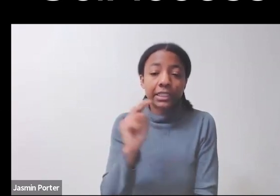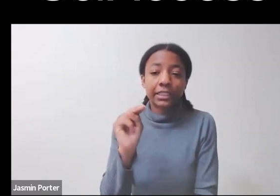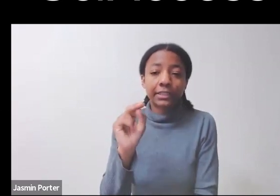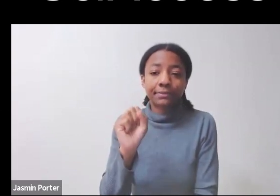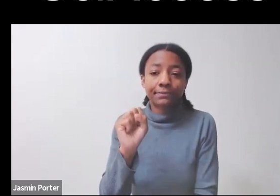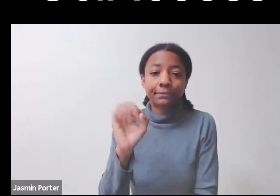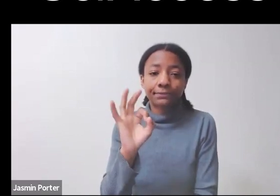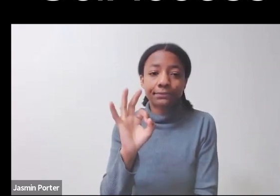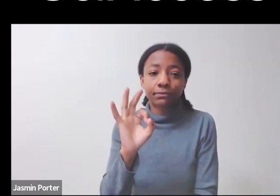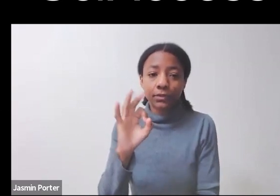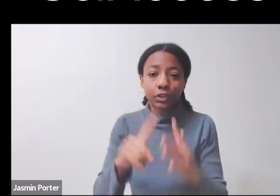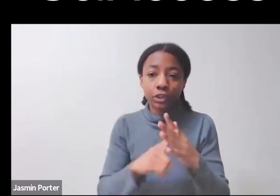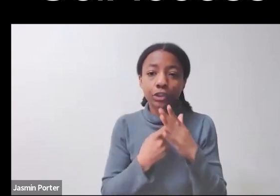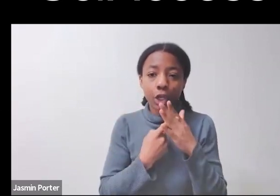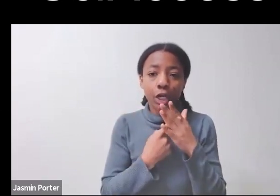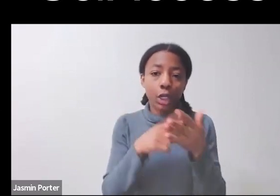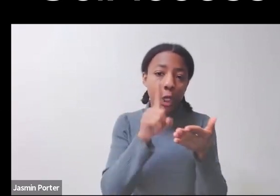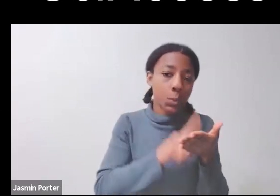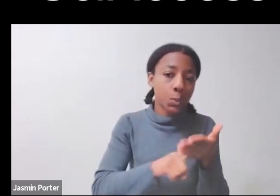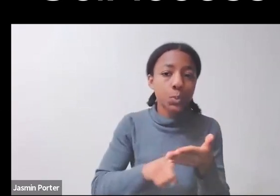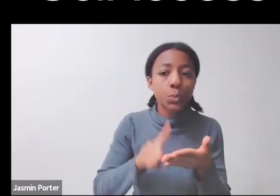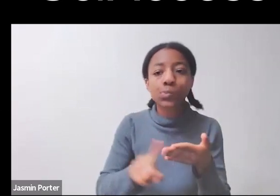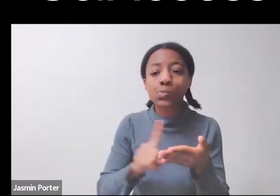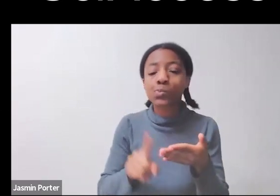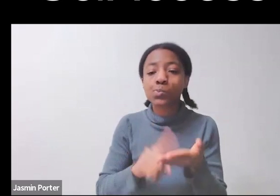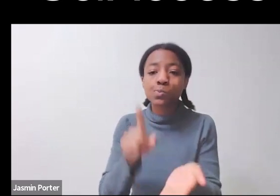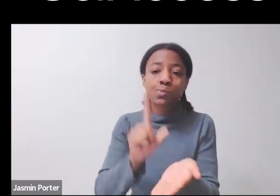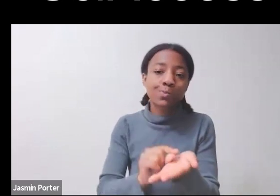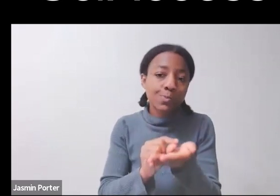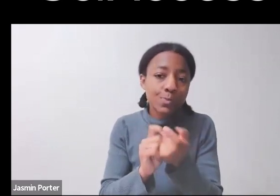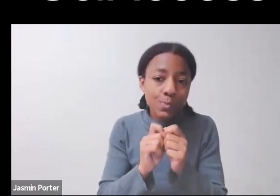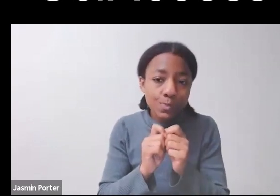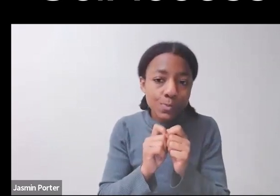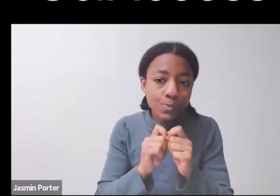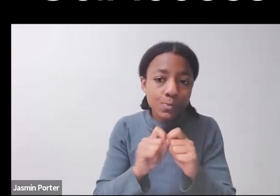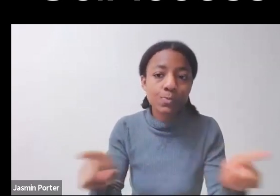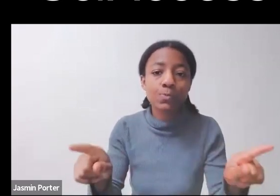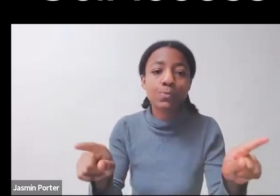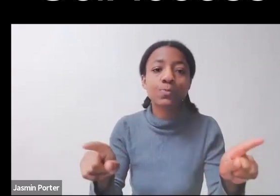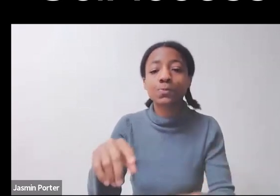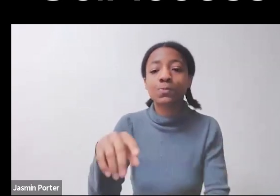as part of these workforce numbers, which is a great step in the right direction.